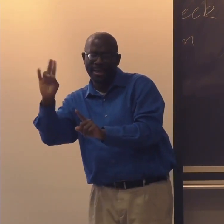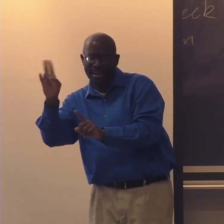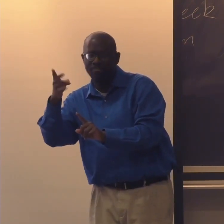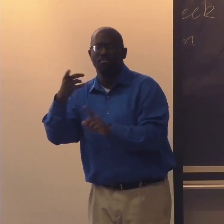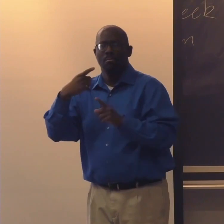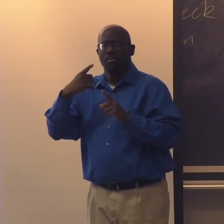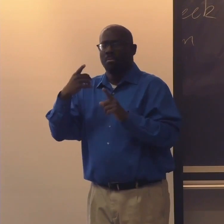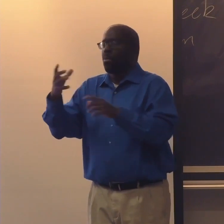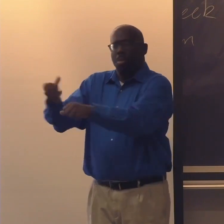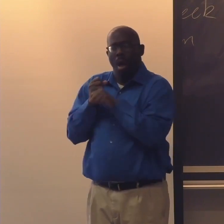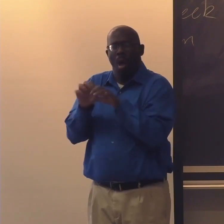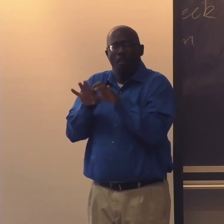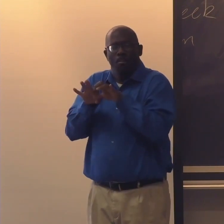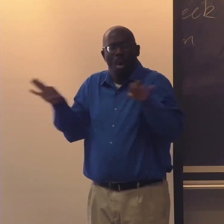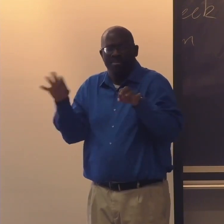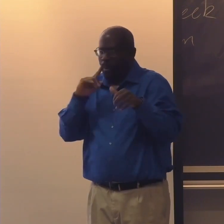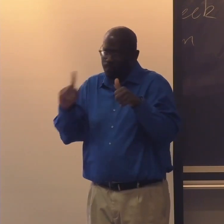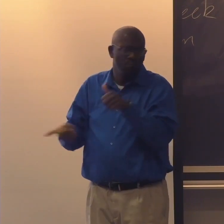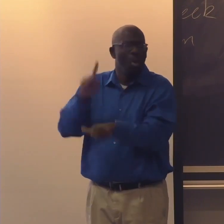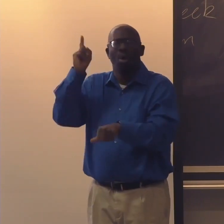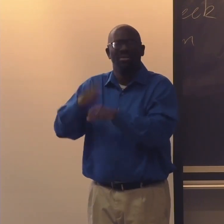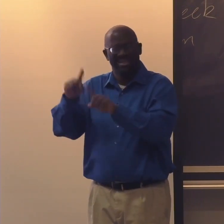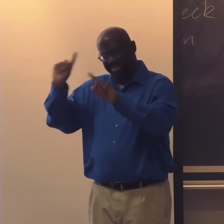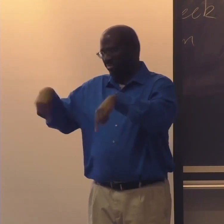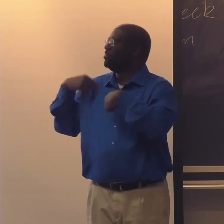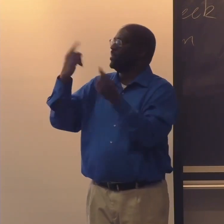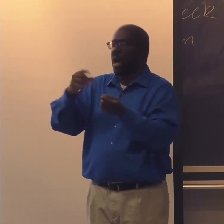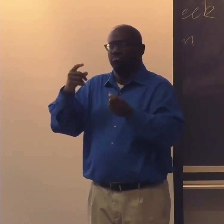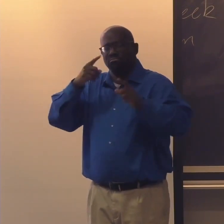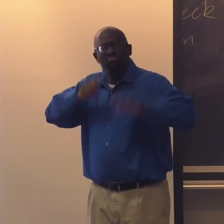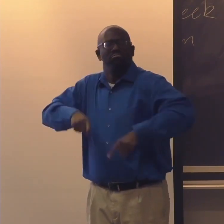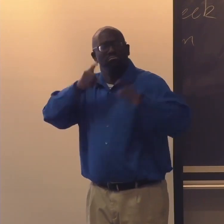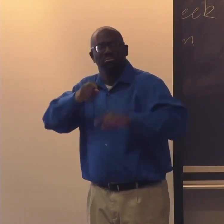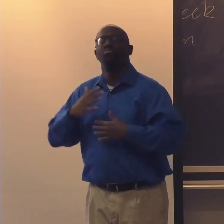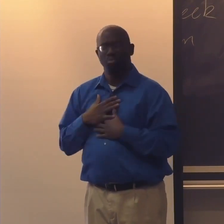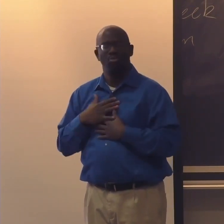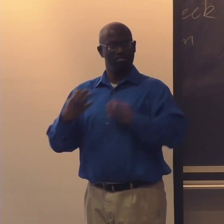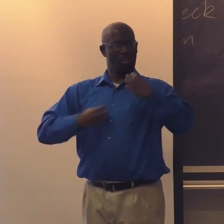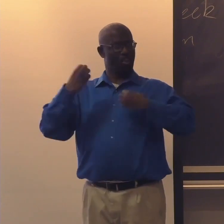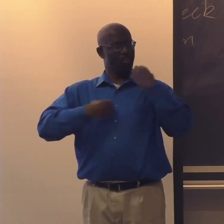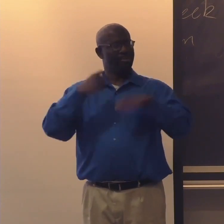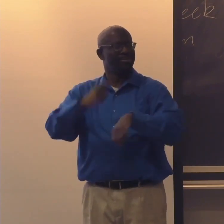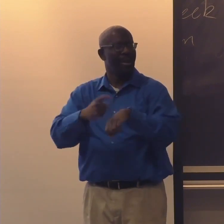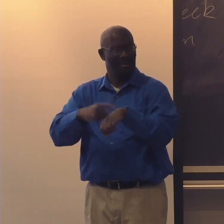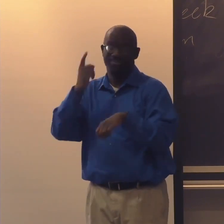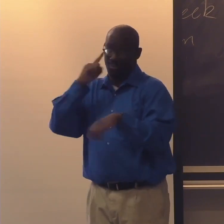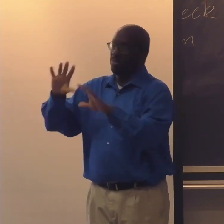He may have been in his 70s. And he had got his diploma in his 70s.